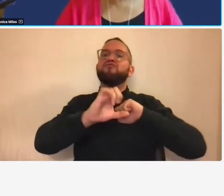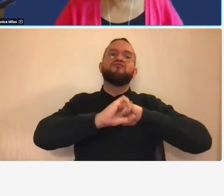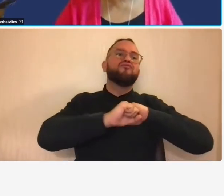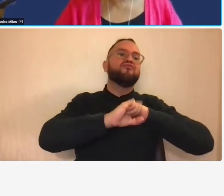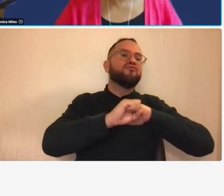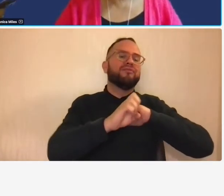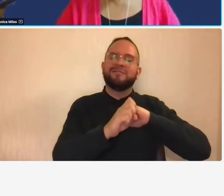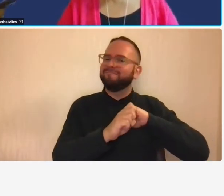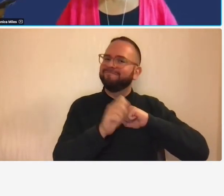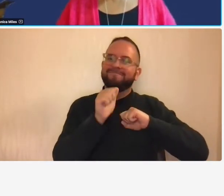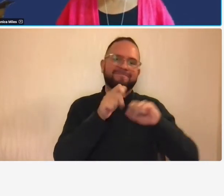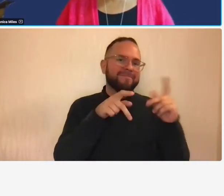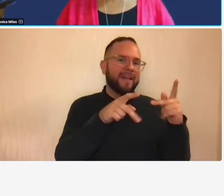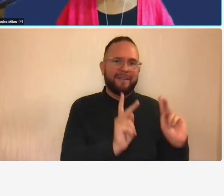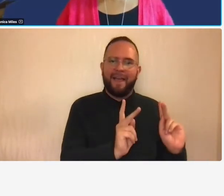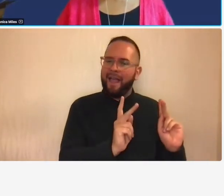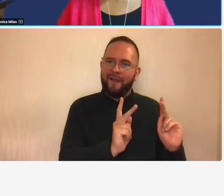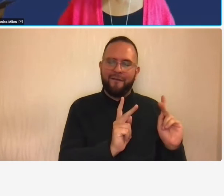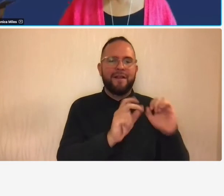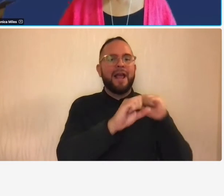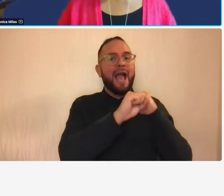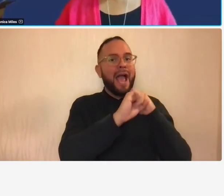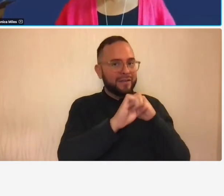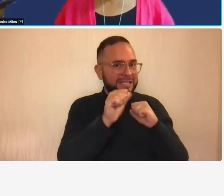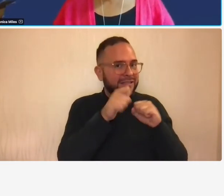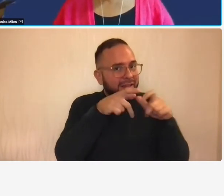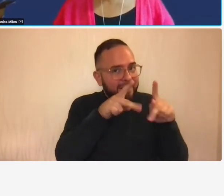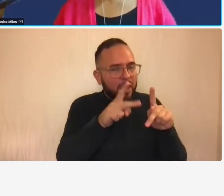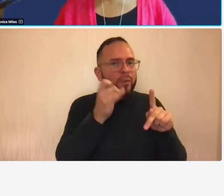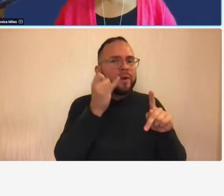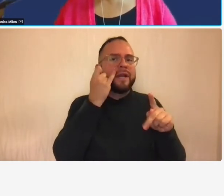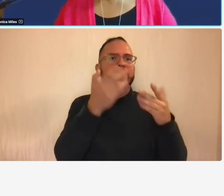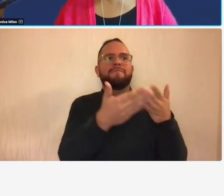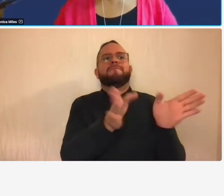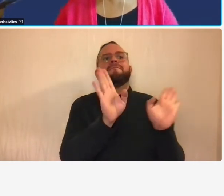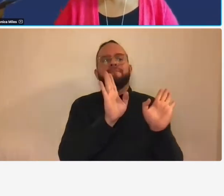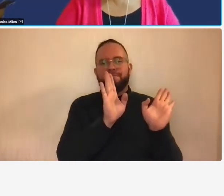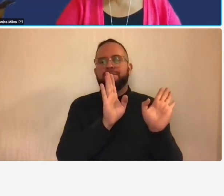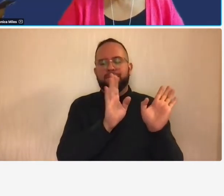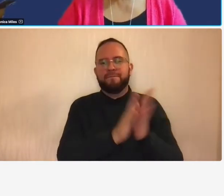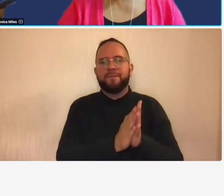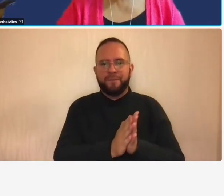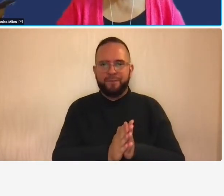an unallowable cost so advertising is unallowable bid and proposal costs are reliable hopefully that